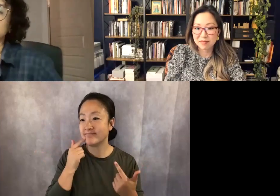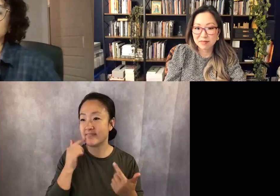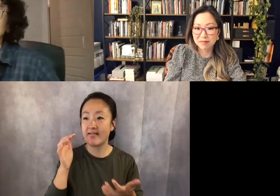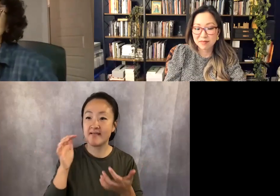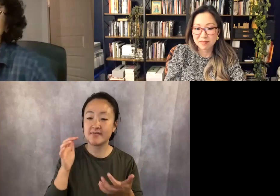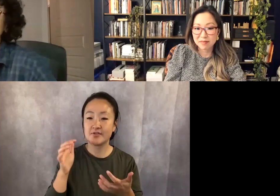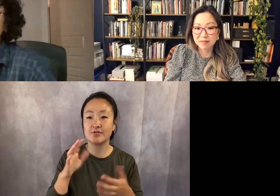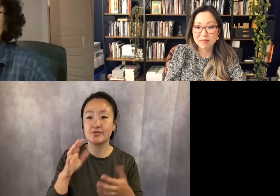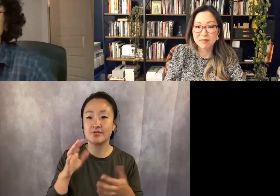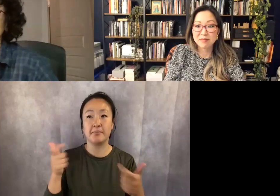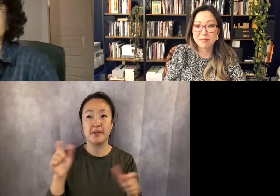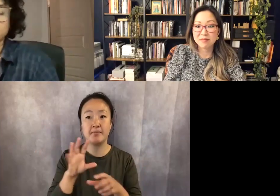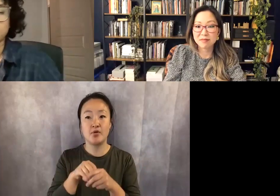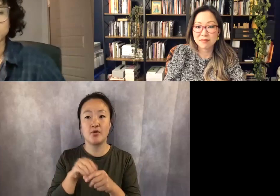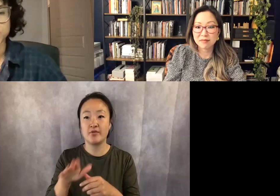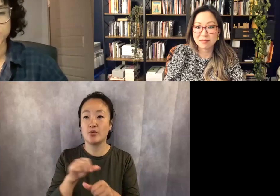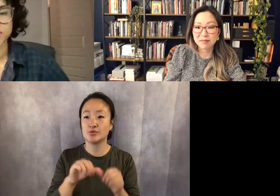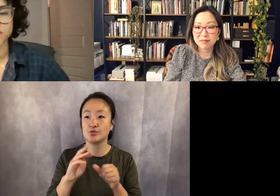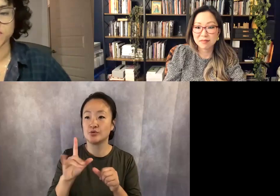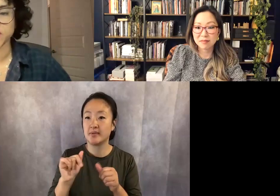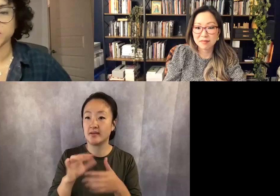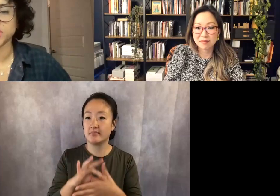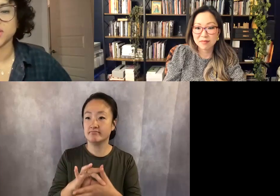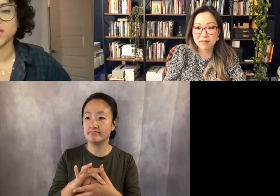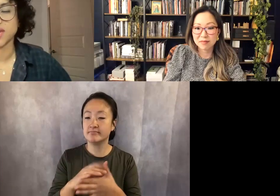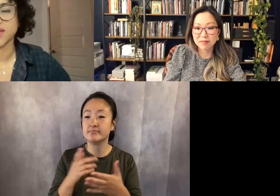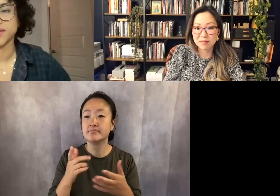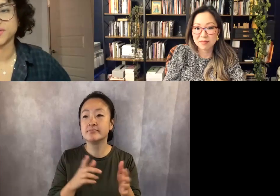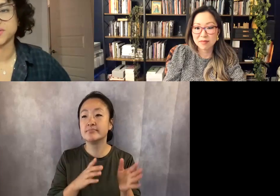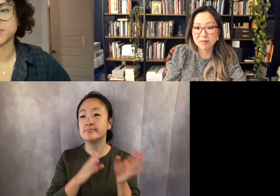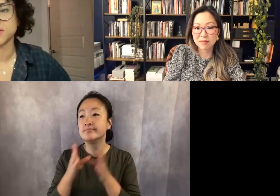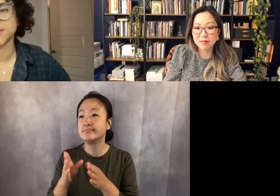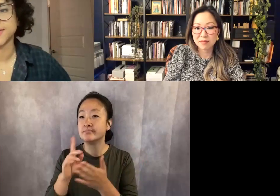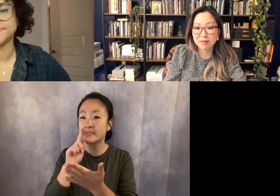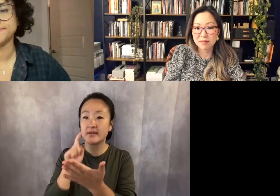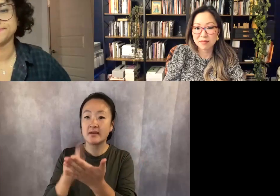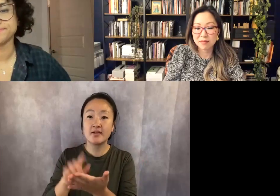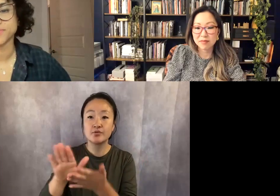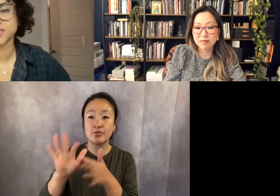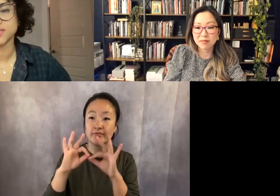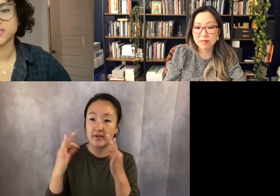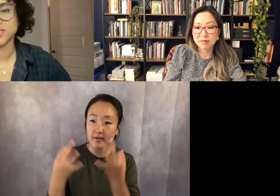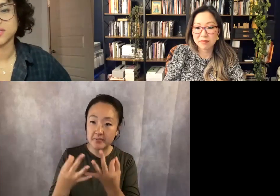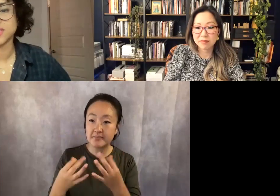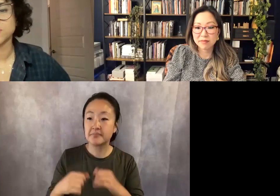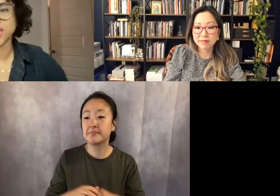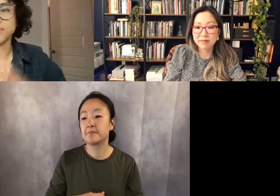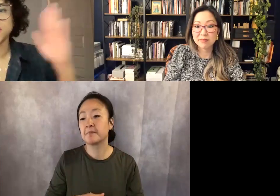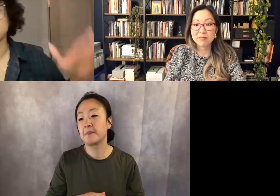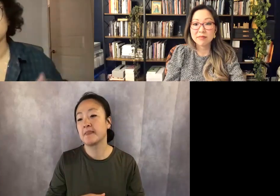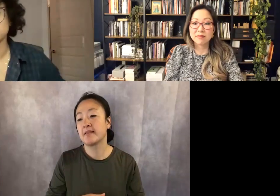and, of course, kind of like acknowledgements of your family, and it's making me think a